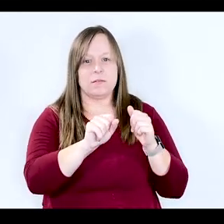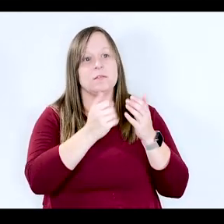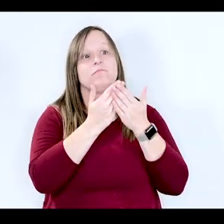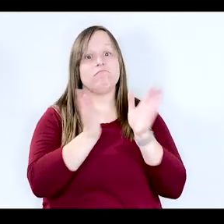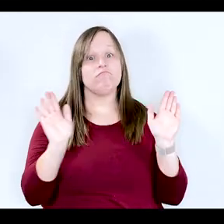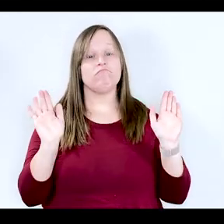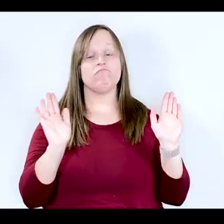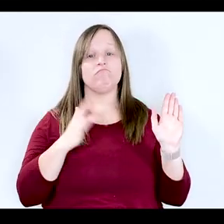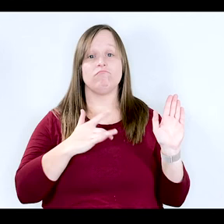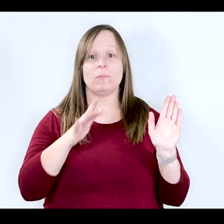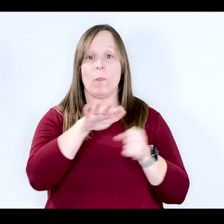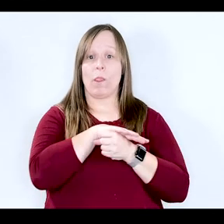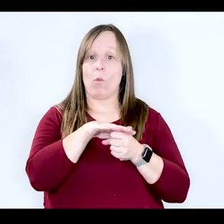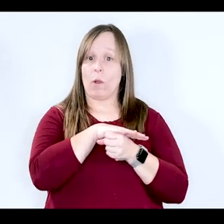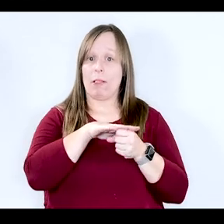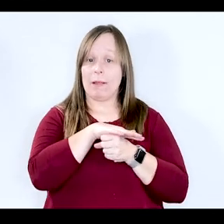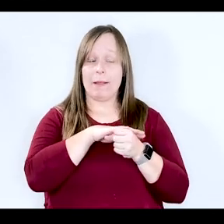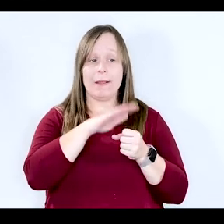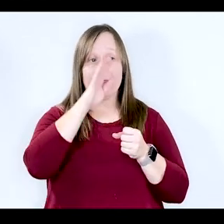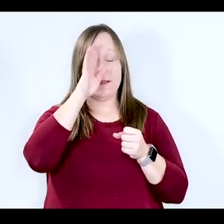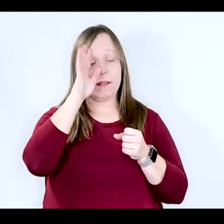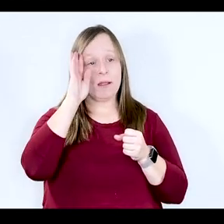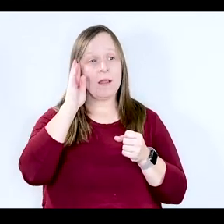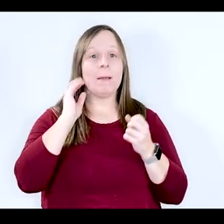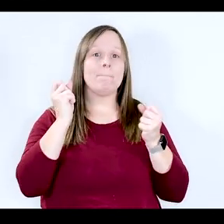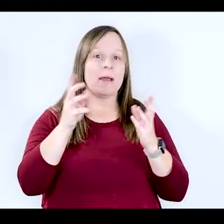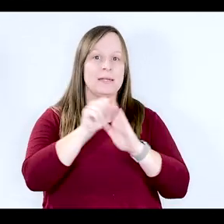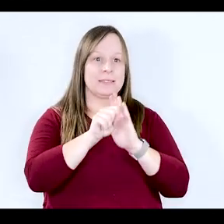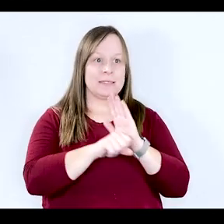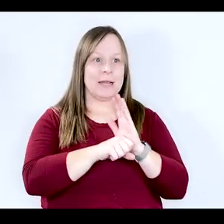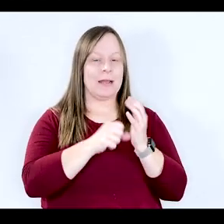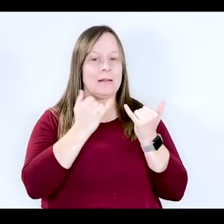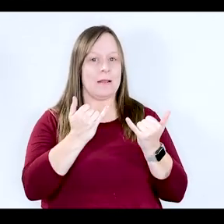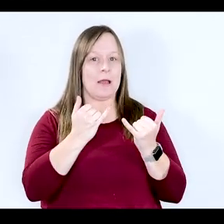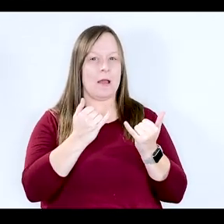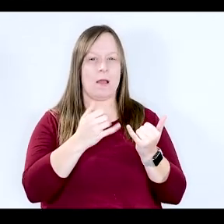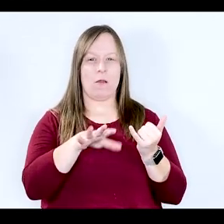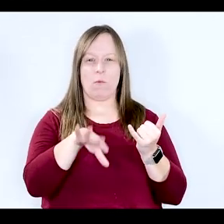sense, you know locally and in a lot of the states now, we do have things like